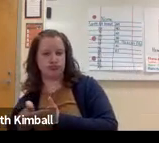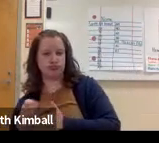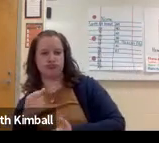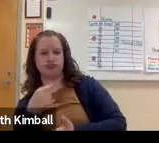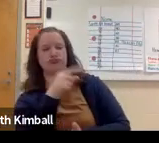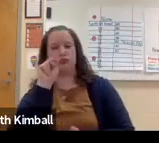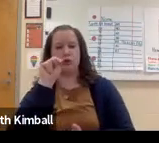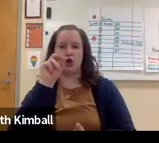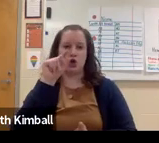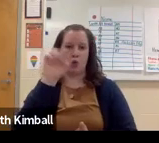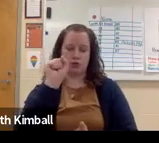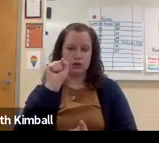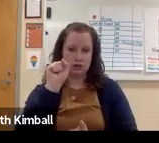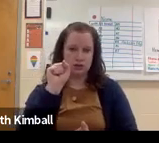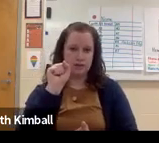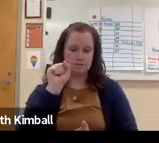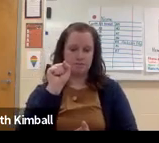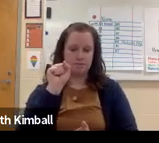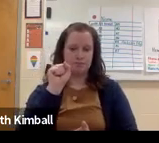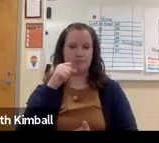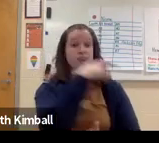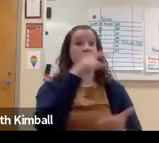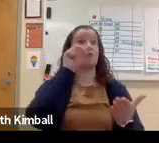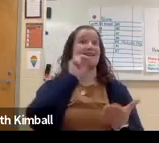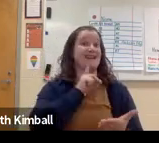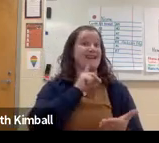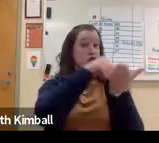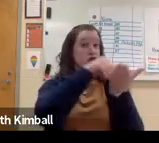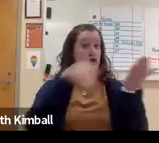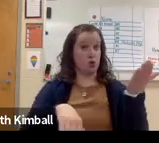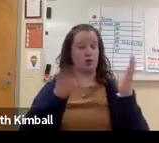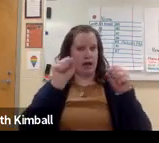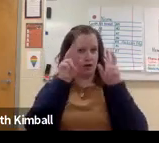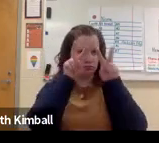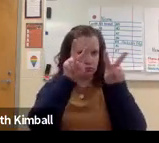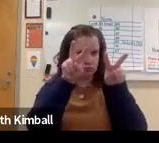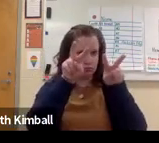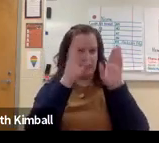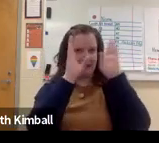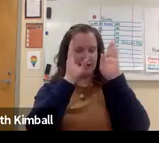to be a note taker for them, so that the deaf student is